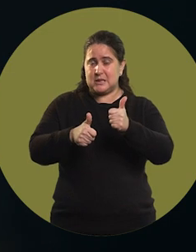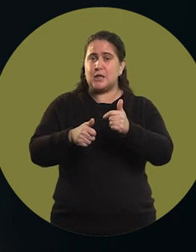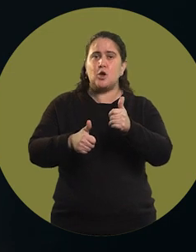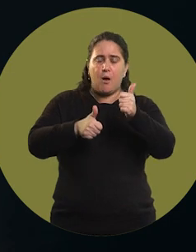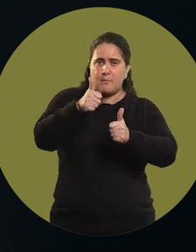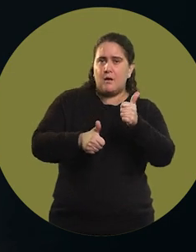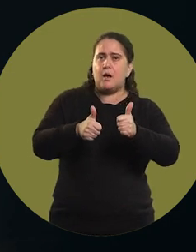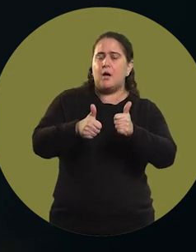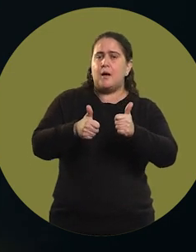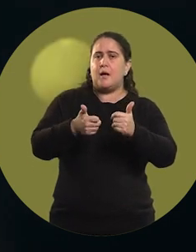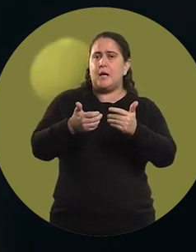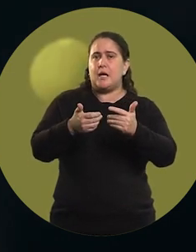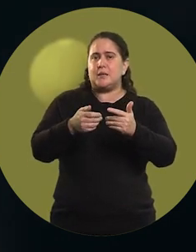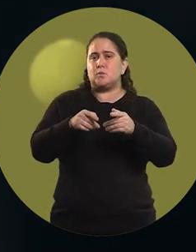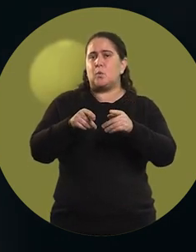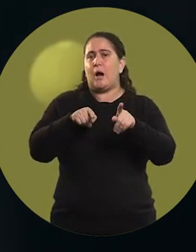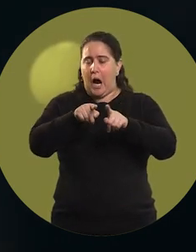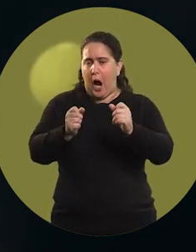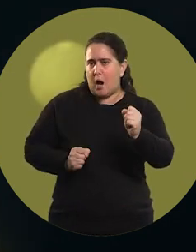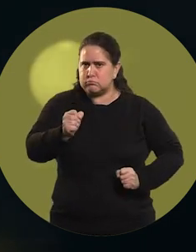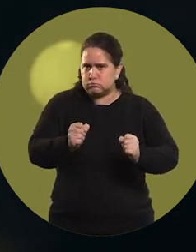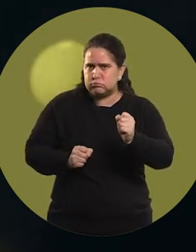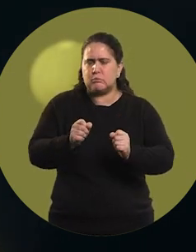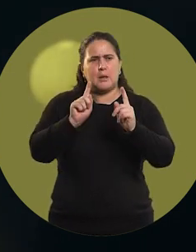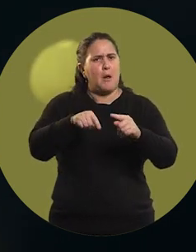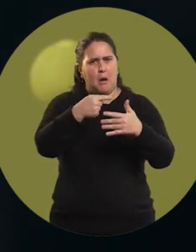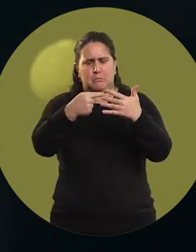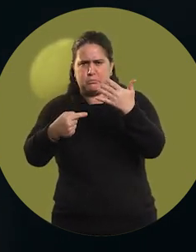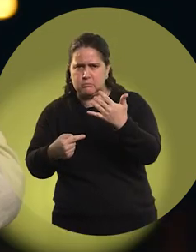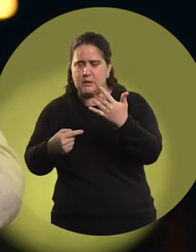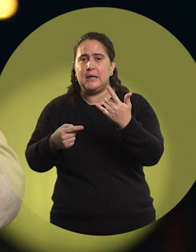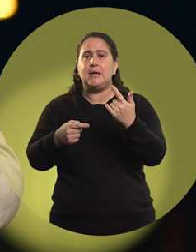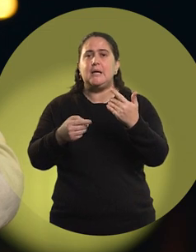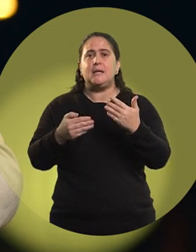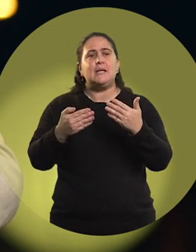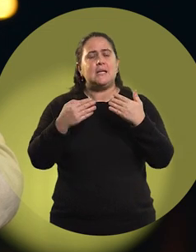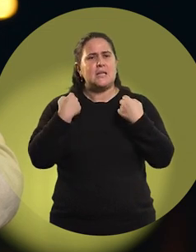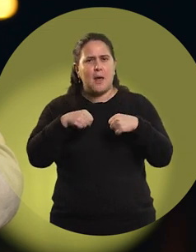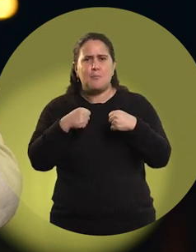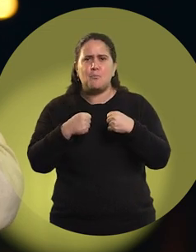both in track and field races and triathlons. And what do sports teach you?